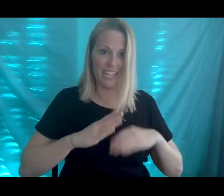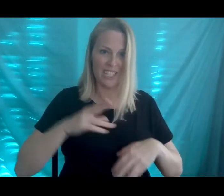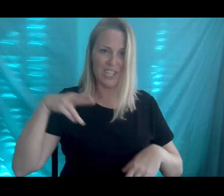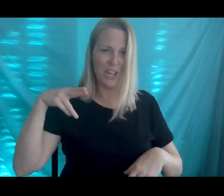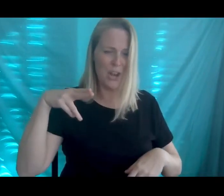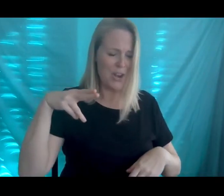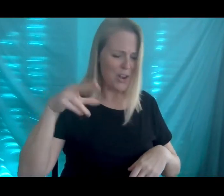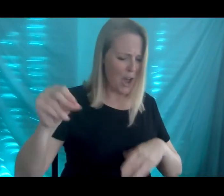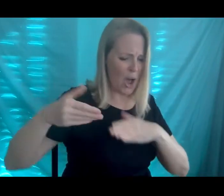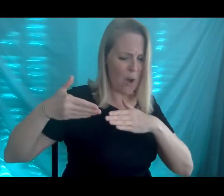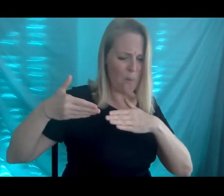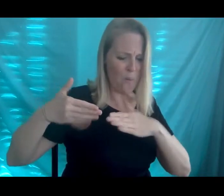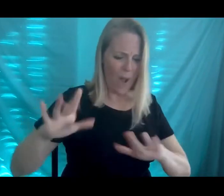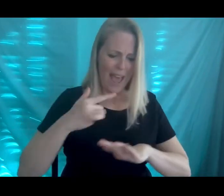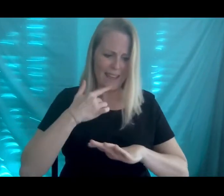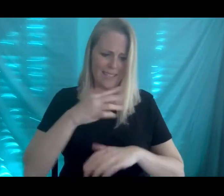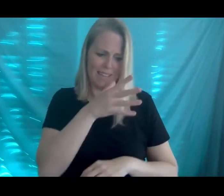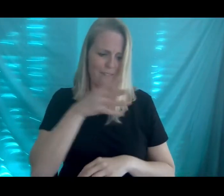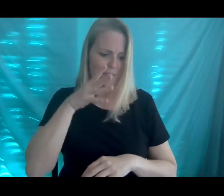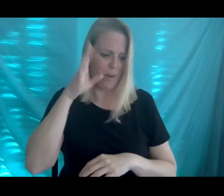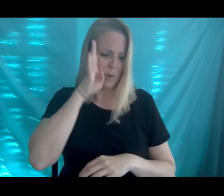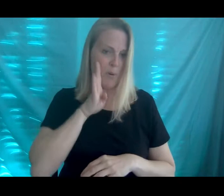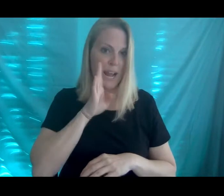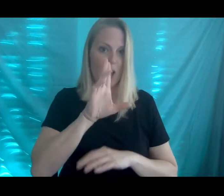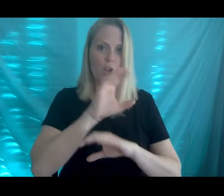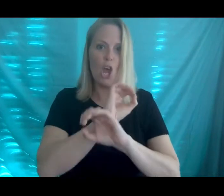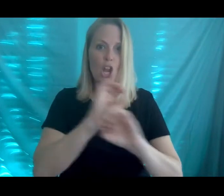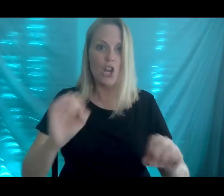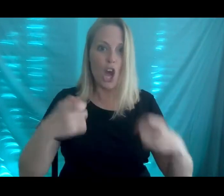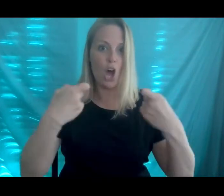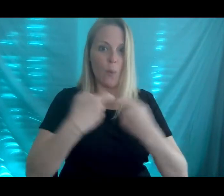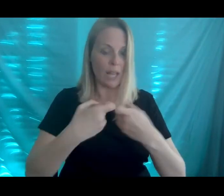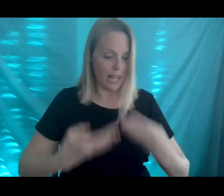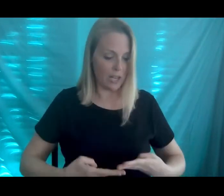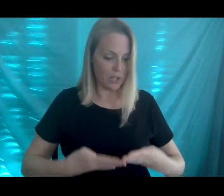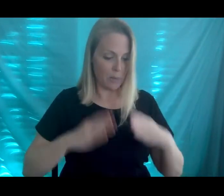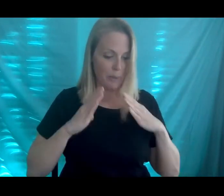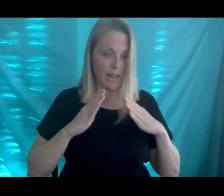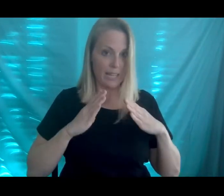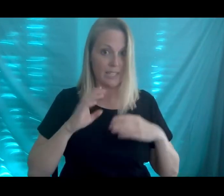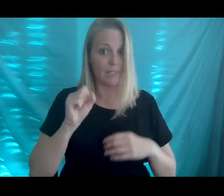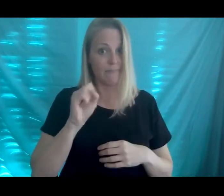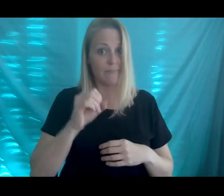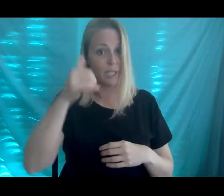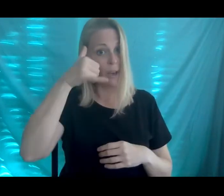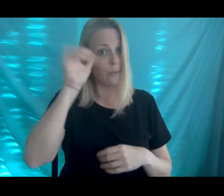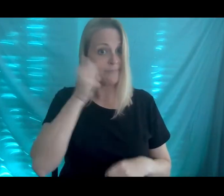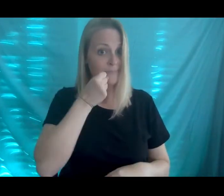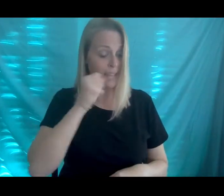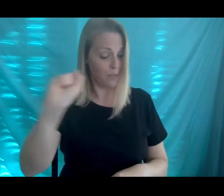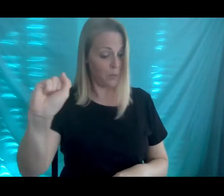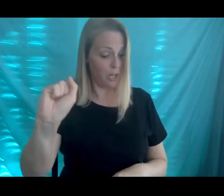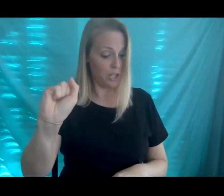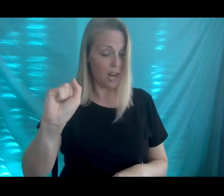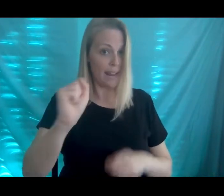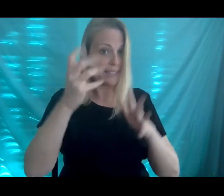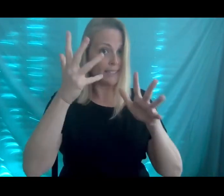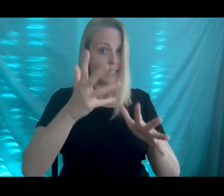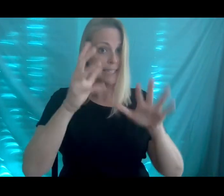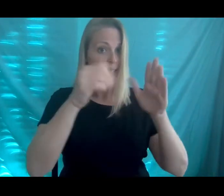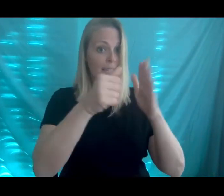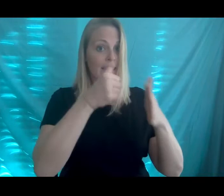no way said Farmer Brown no electric blankets so cows went on strike they